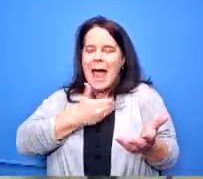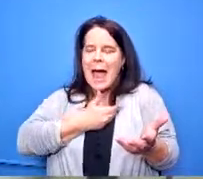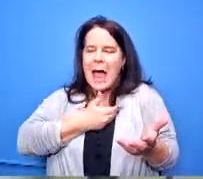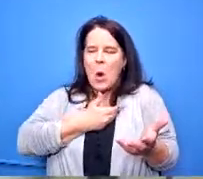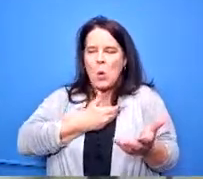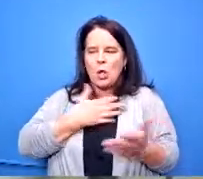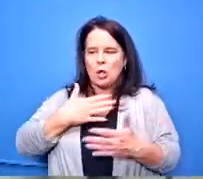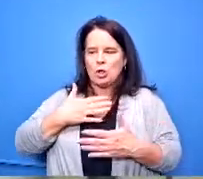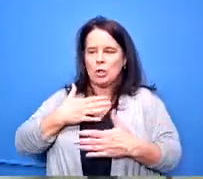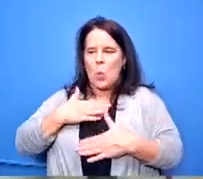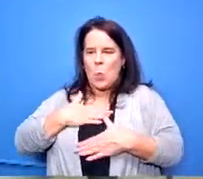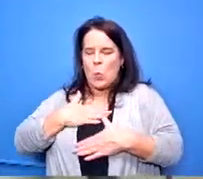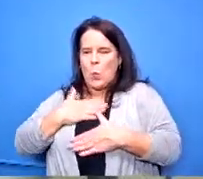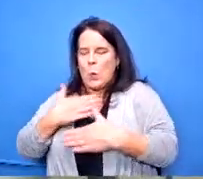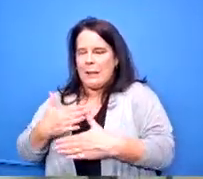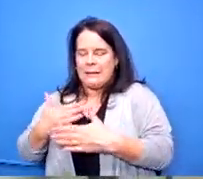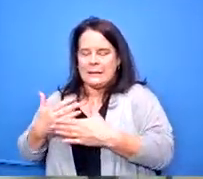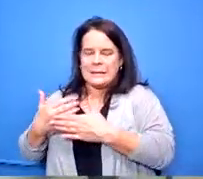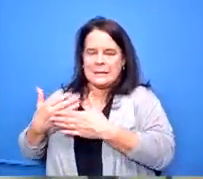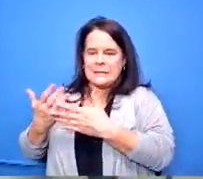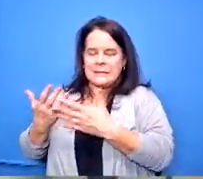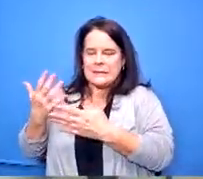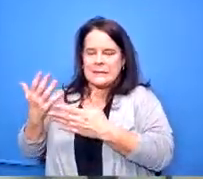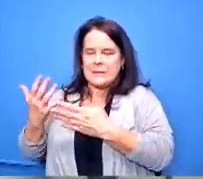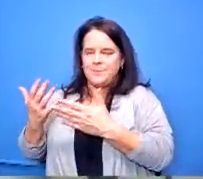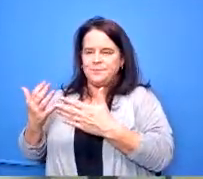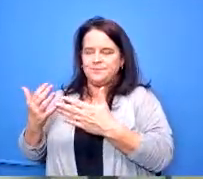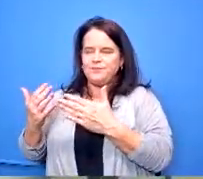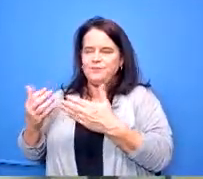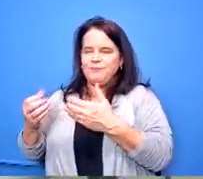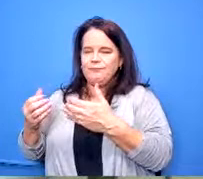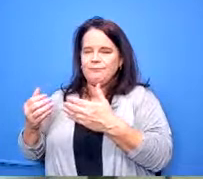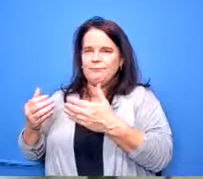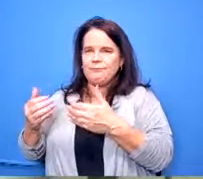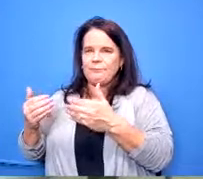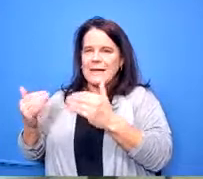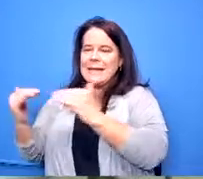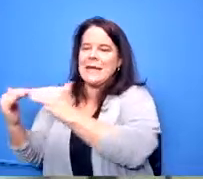here it doesn't seem not even equity equality here because it just doesn't seem beyond a